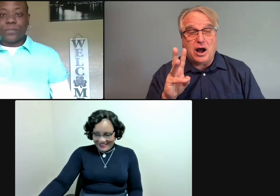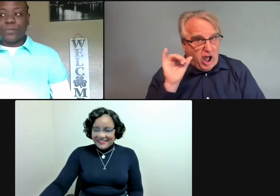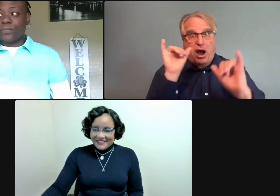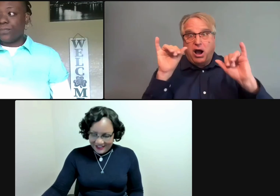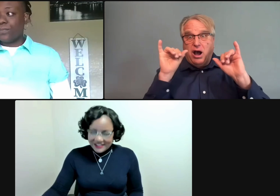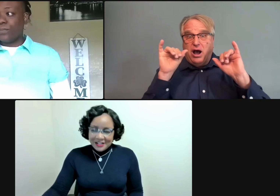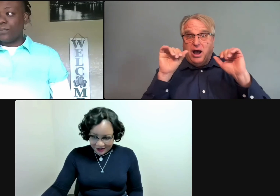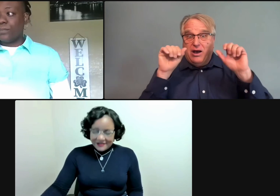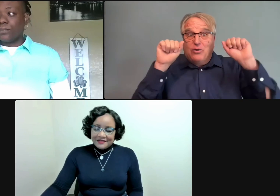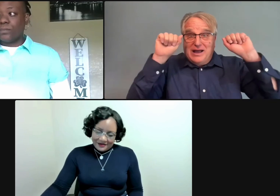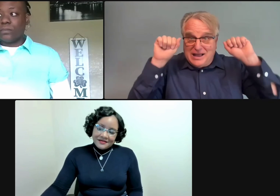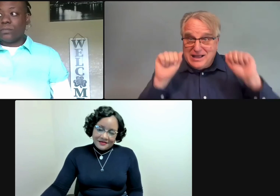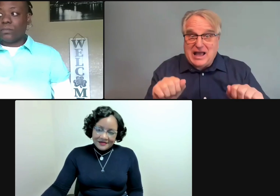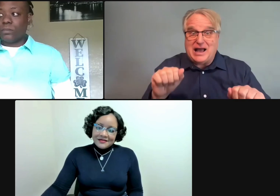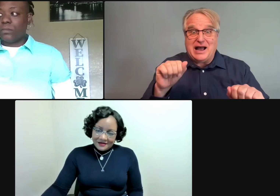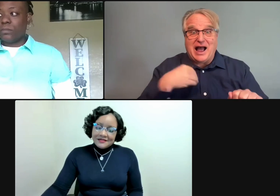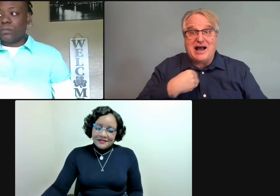They're almost afraid to ask if we actually can do this.